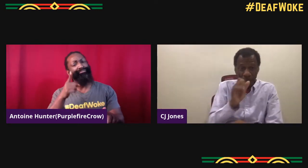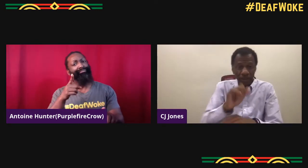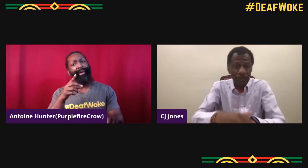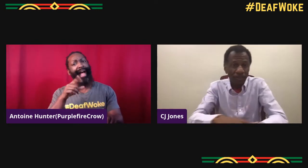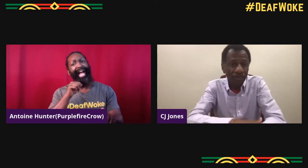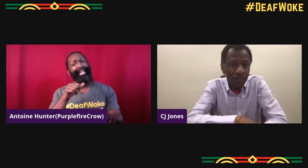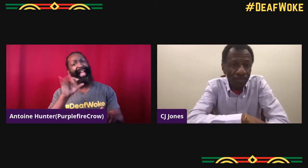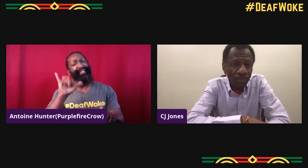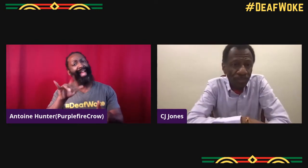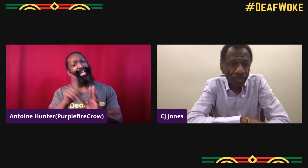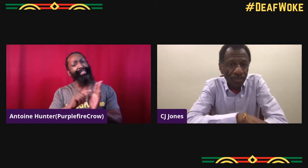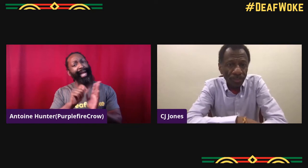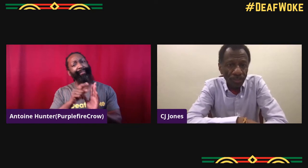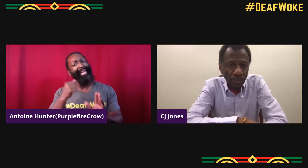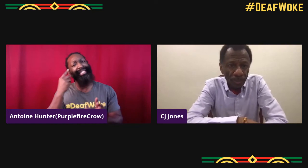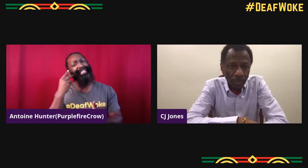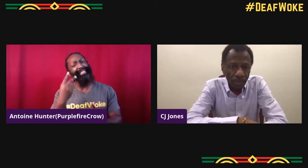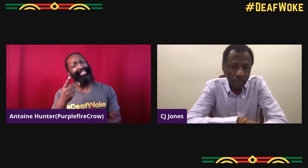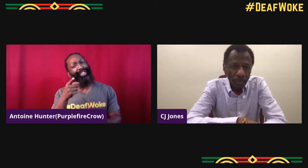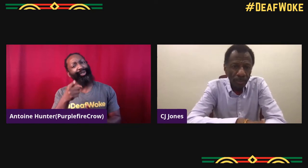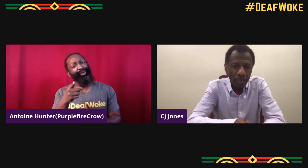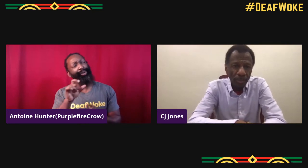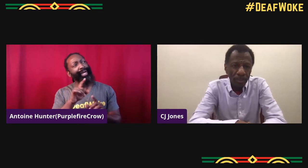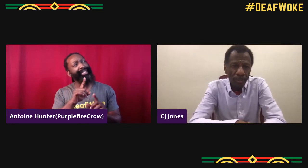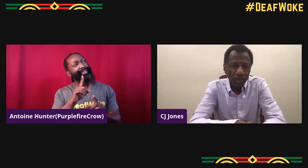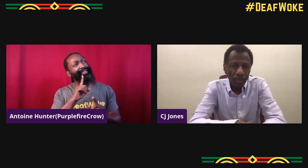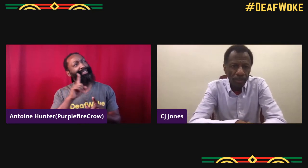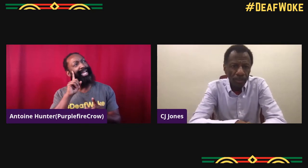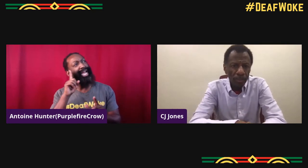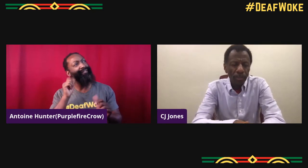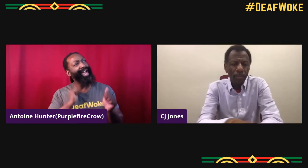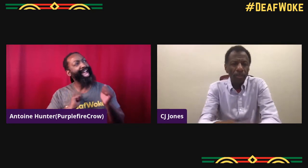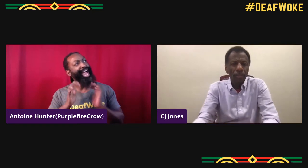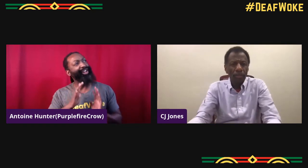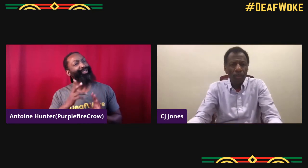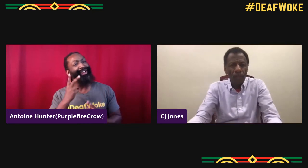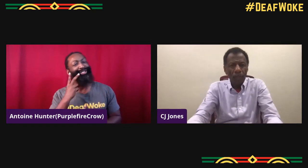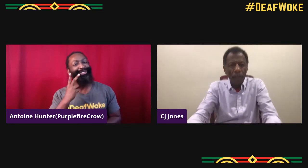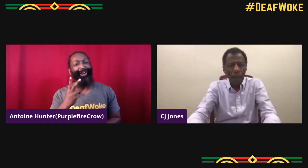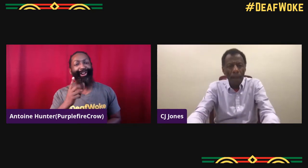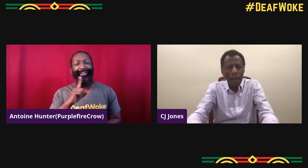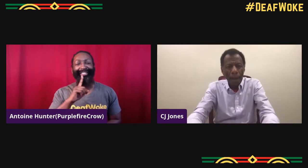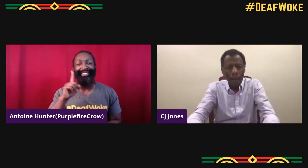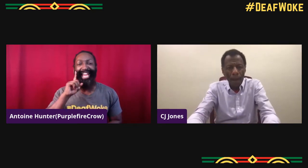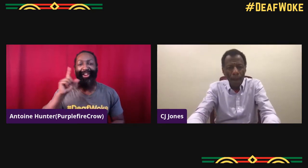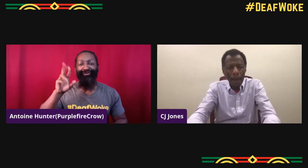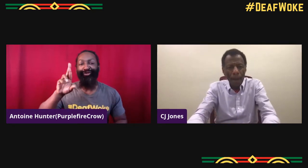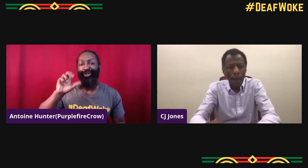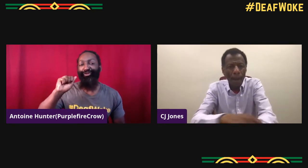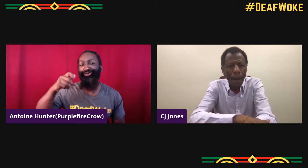I mean, it was funny, but at that time I didn't see you as a deaf actor.